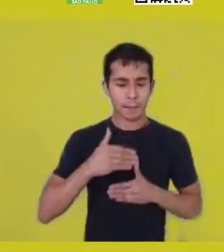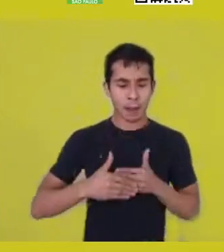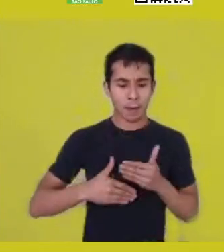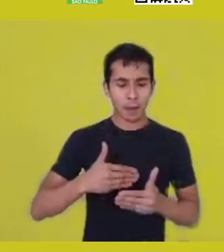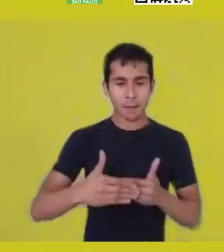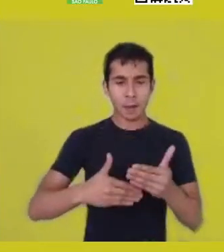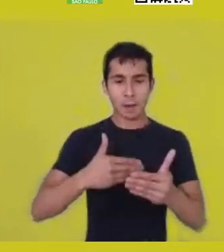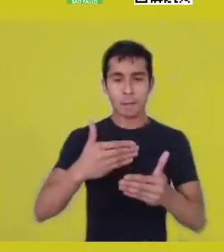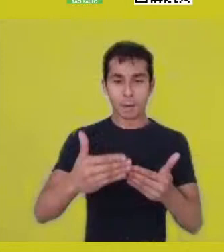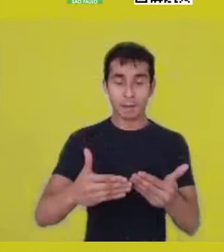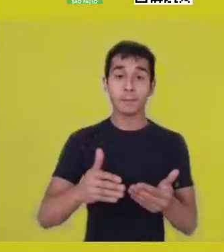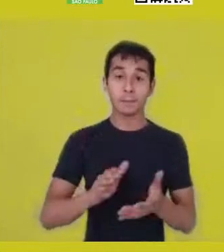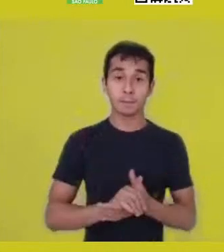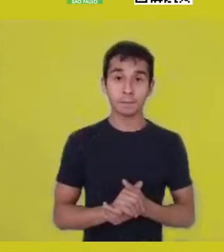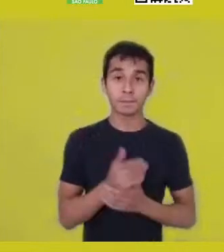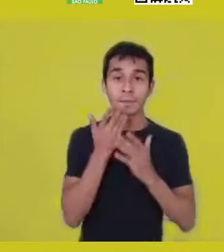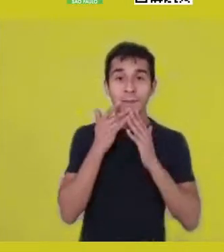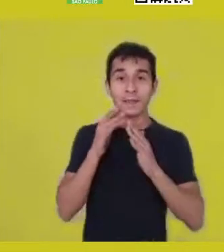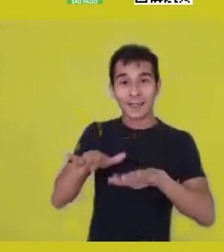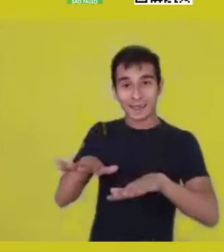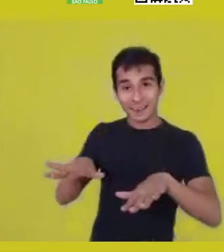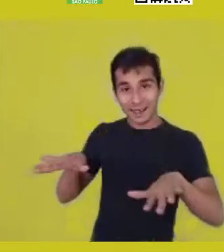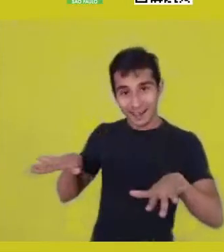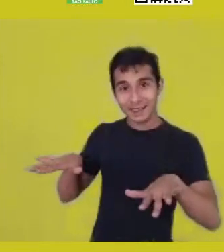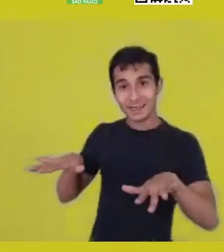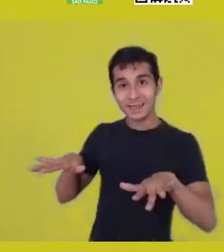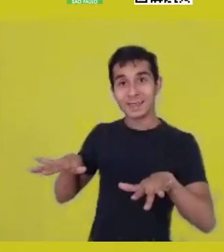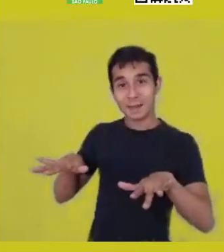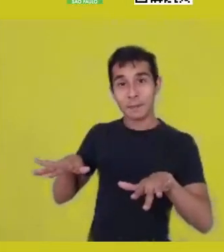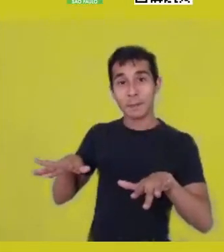were invited to the Per Ankhs, the Houses of Life.